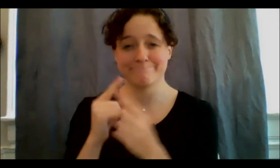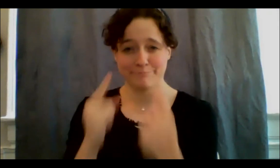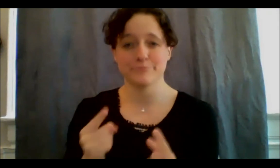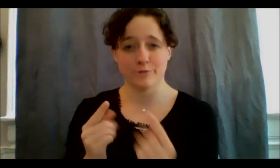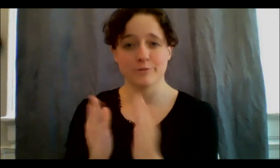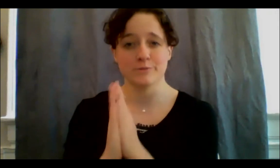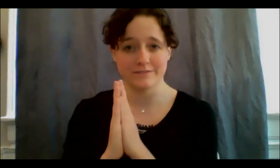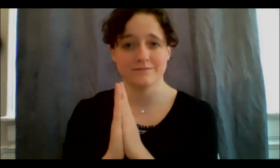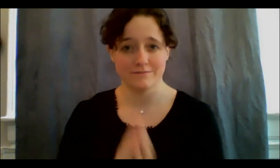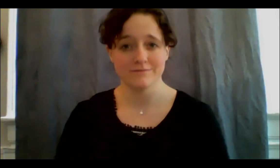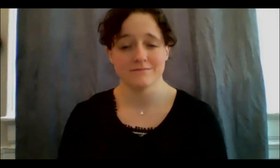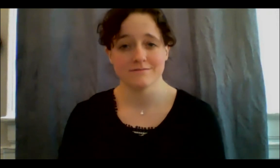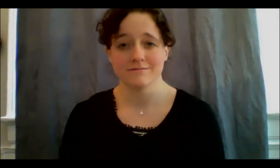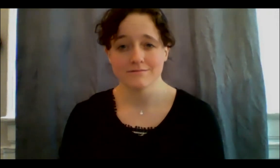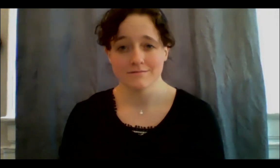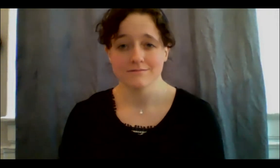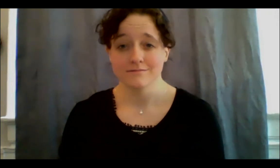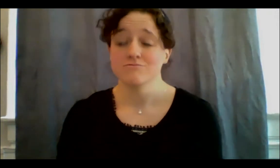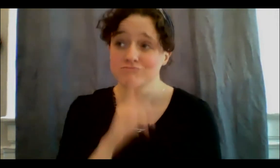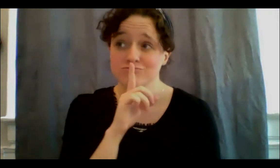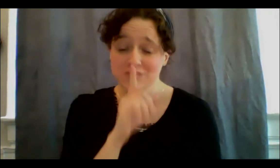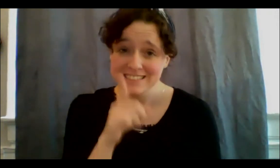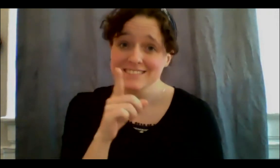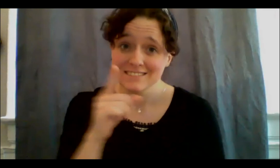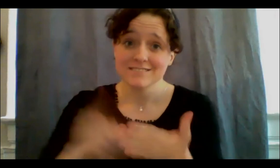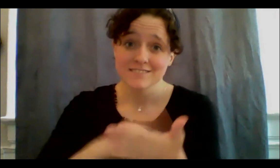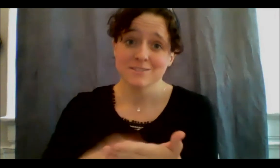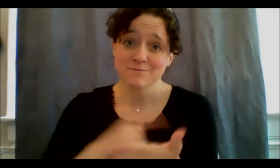something so astronomical like a pandemic, and I think I really relate to what you